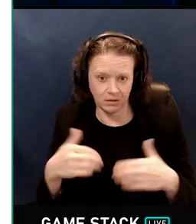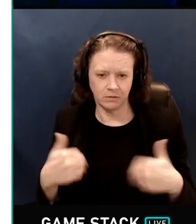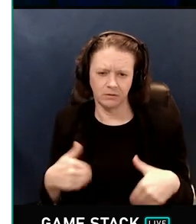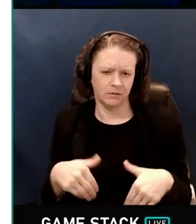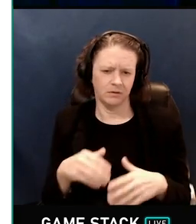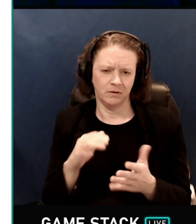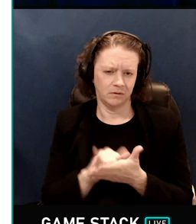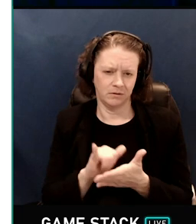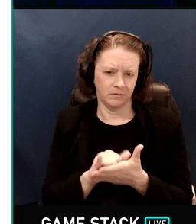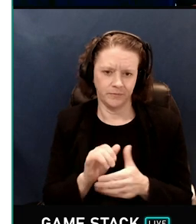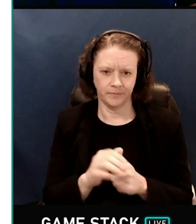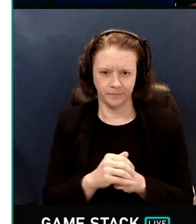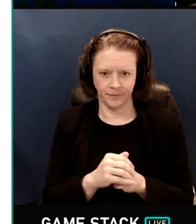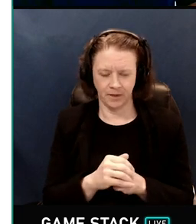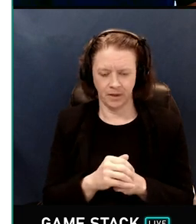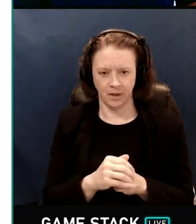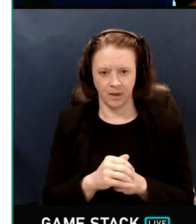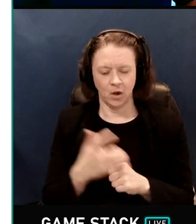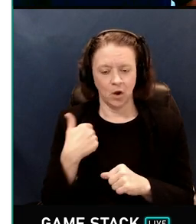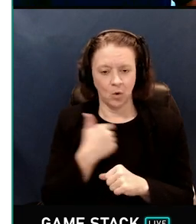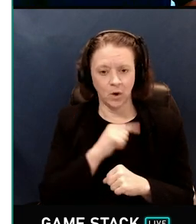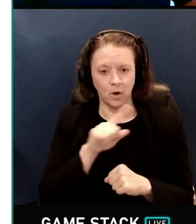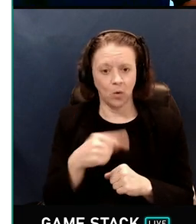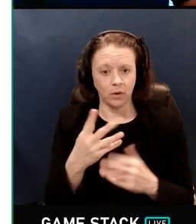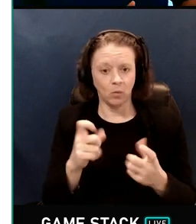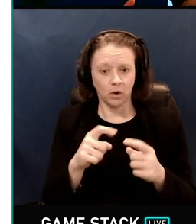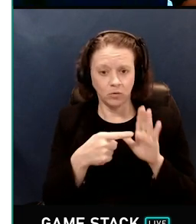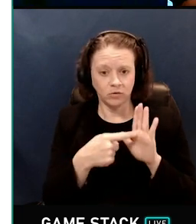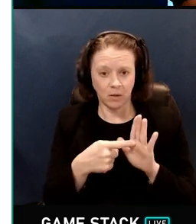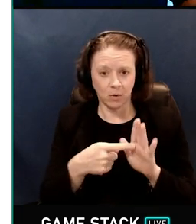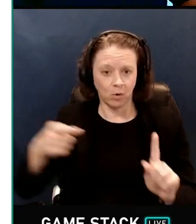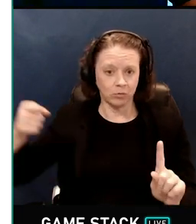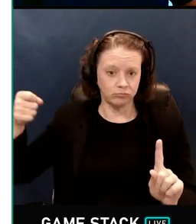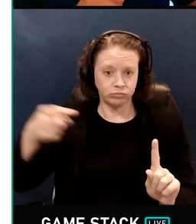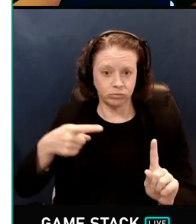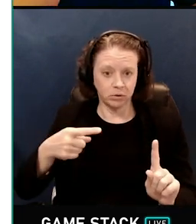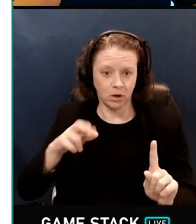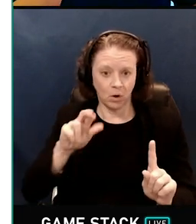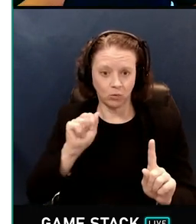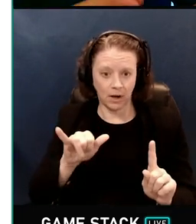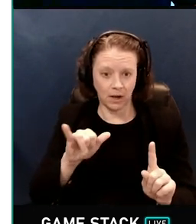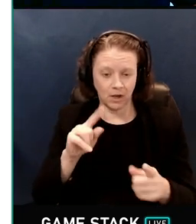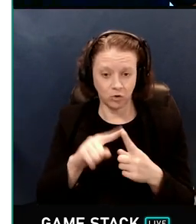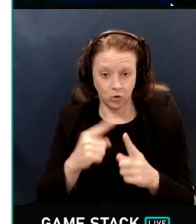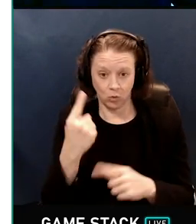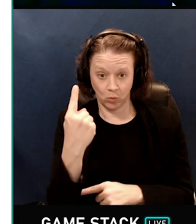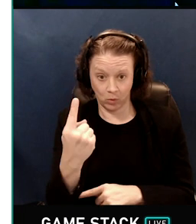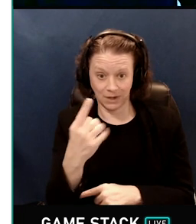What we'd like, from a practical standpoint, is to only sample, or shoot a ray to a single light